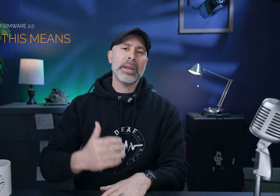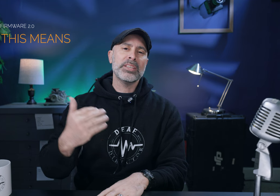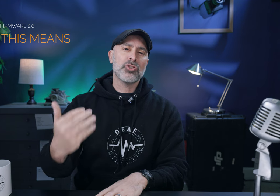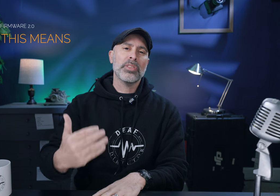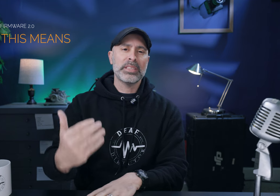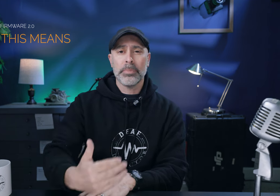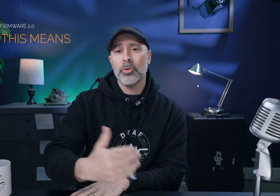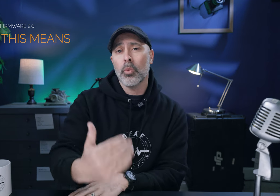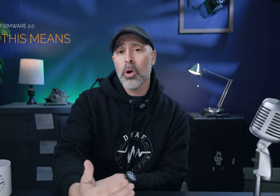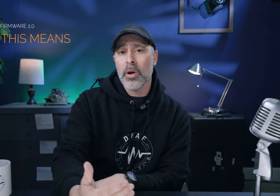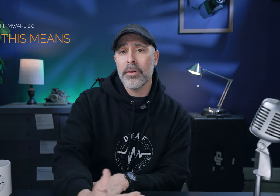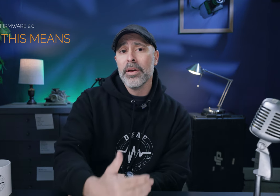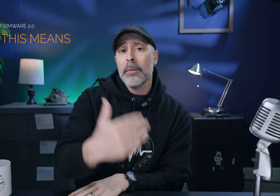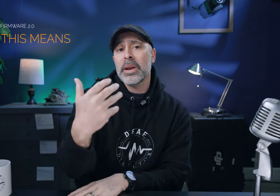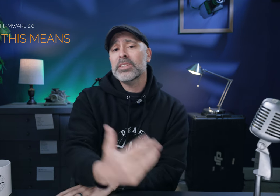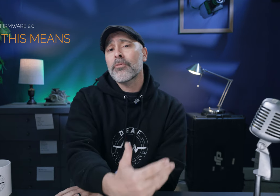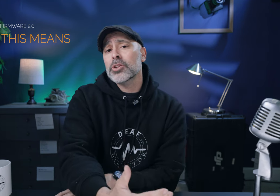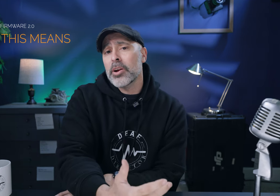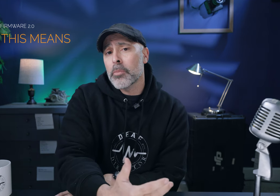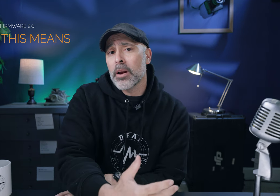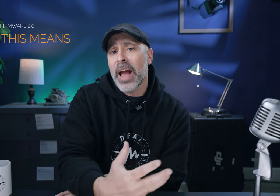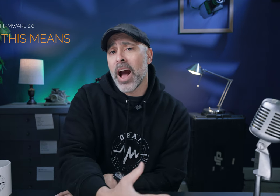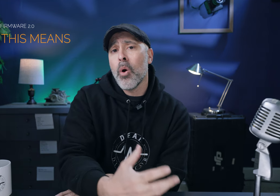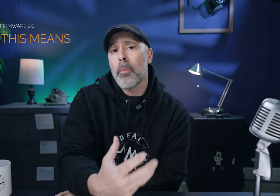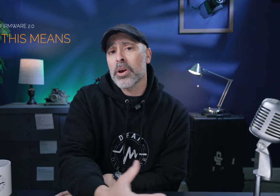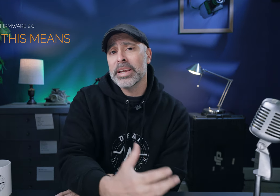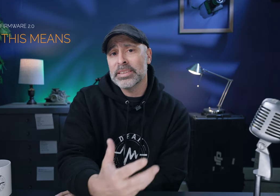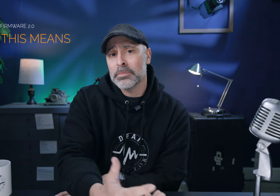but it is certainly something you can work around but it is a frustrating reminder of how marketing